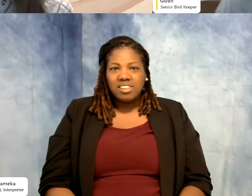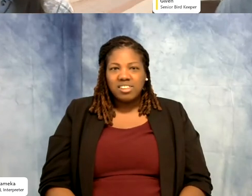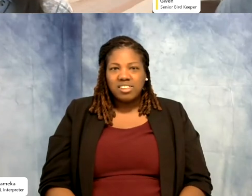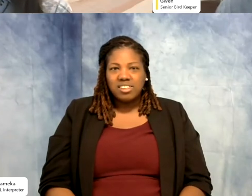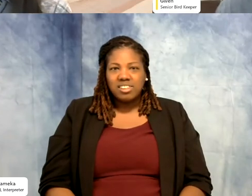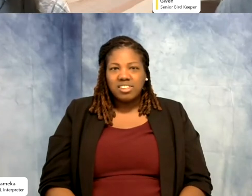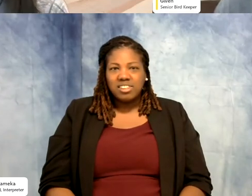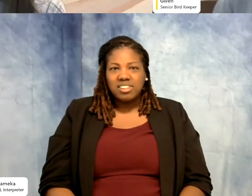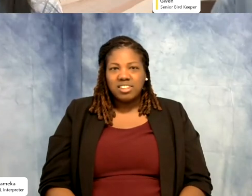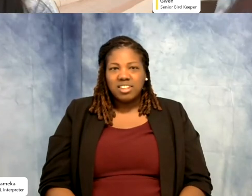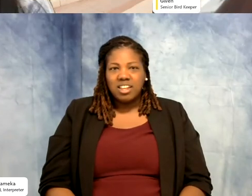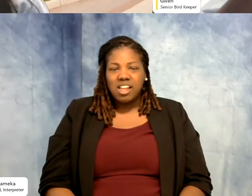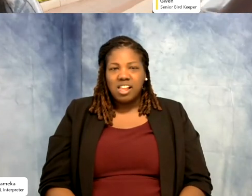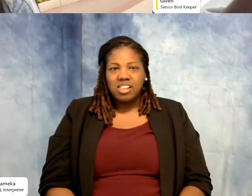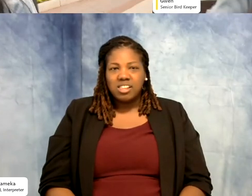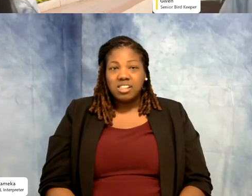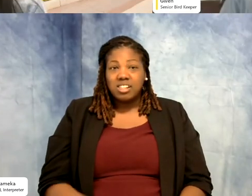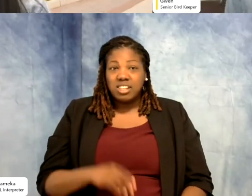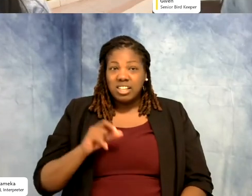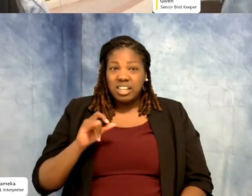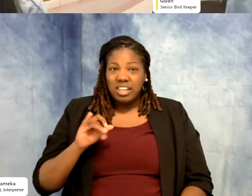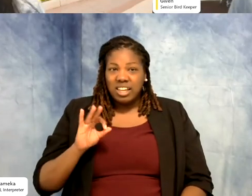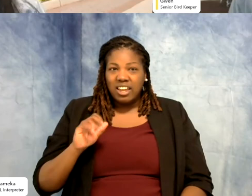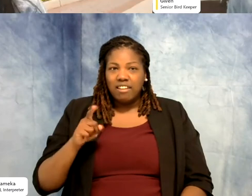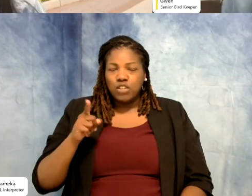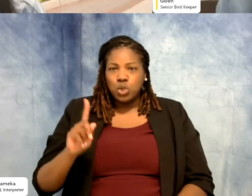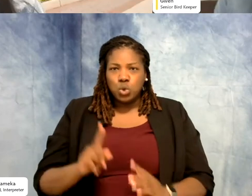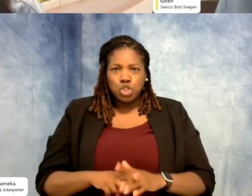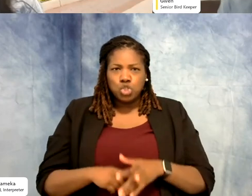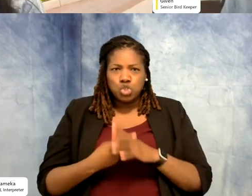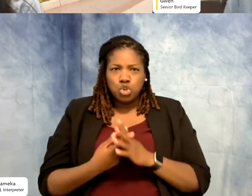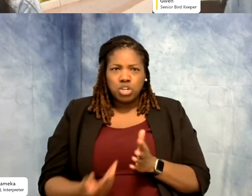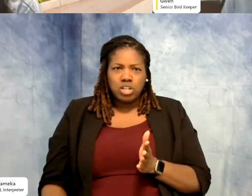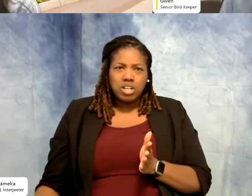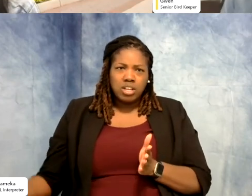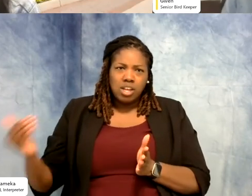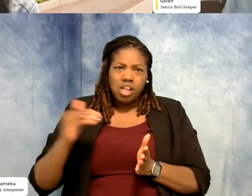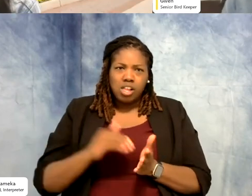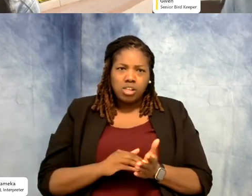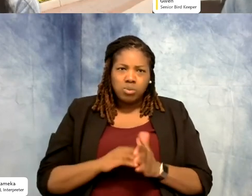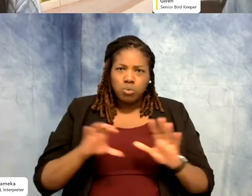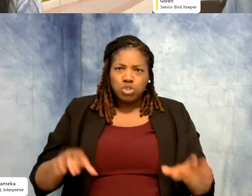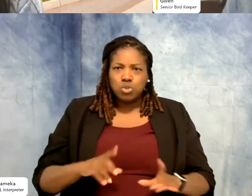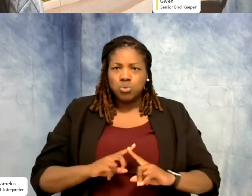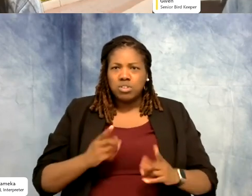is from, from Buddha. If you could restart your career, would you do anything different?